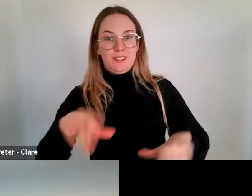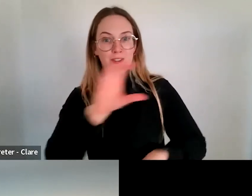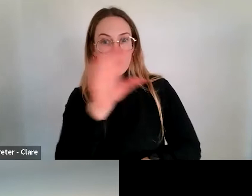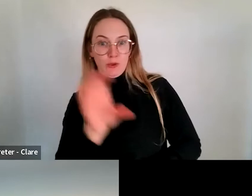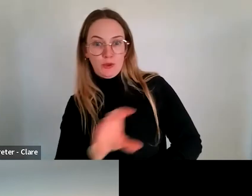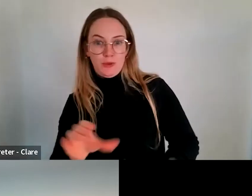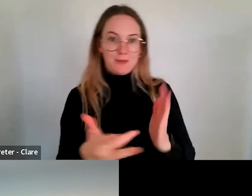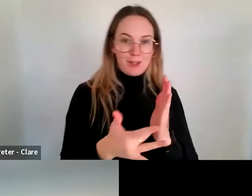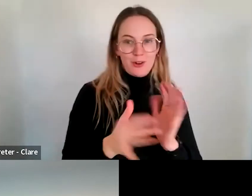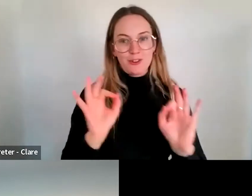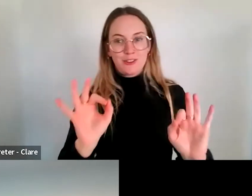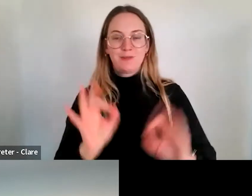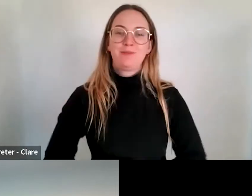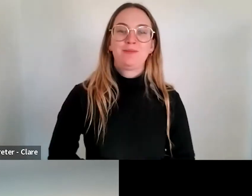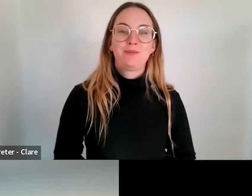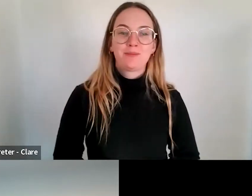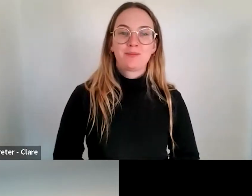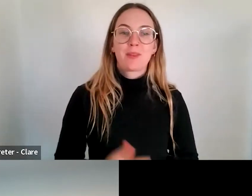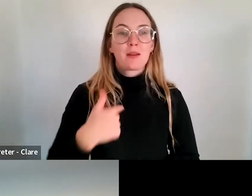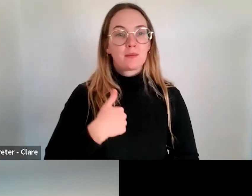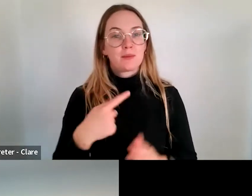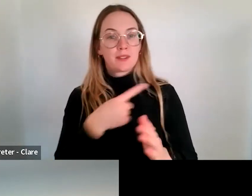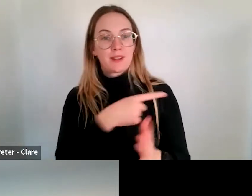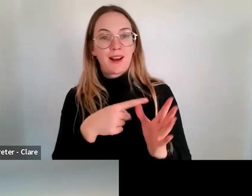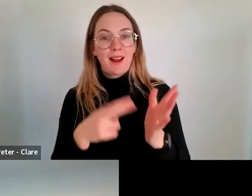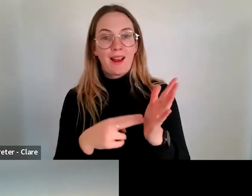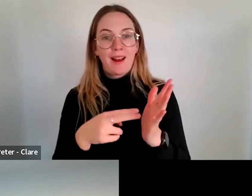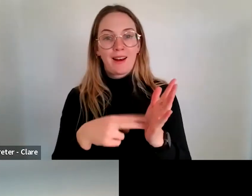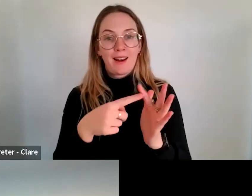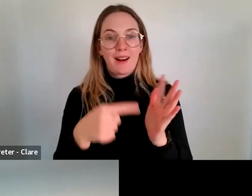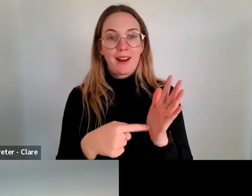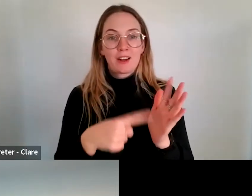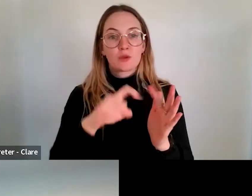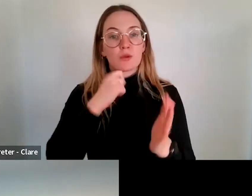Annette and I will try and take you through these categories and explain